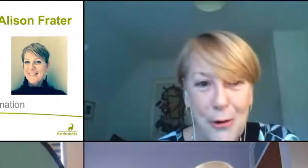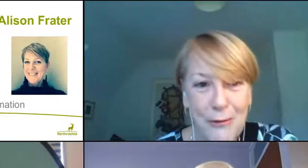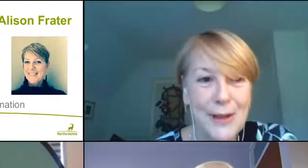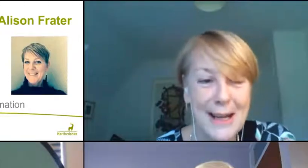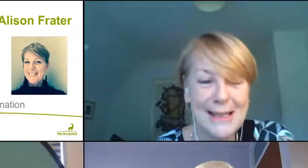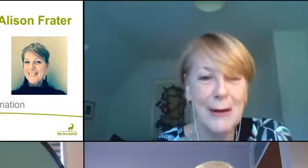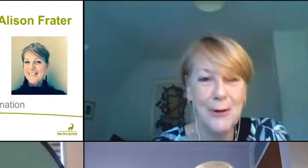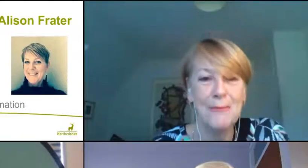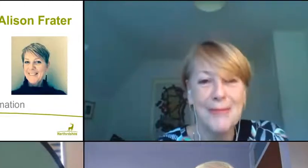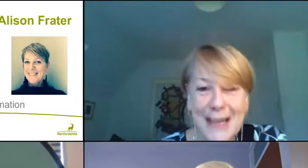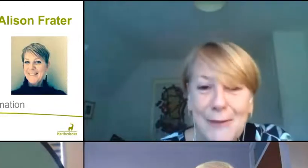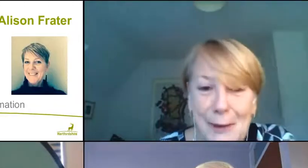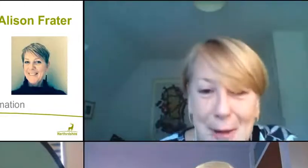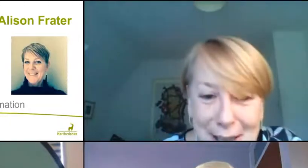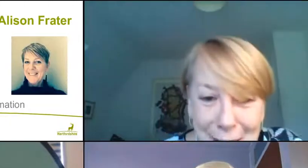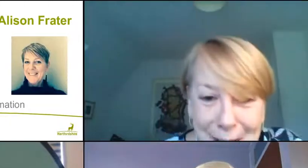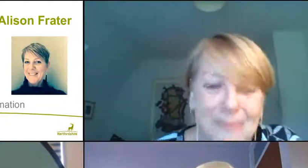more over the next hour. Thanks very much, Terry.